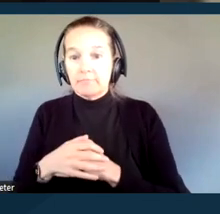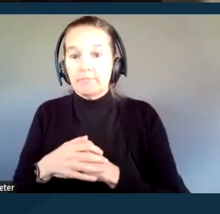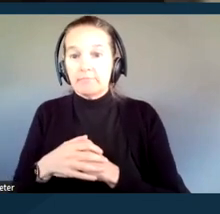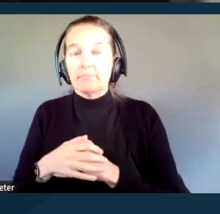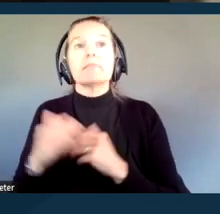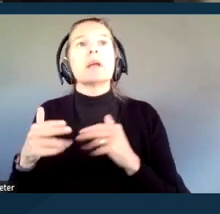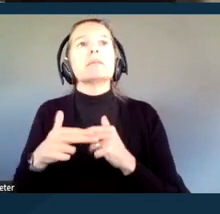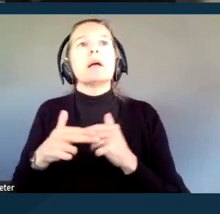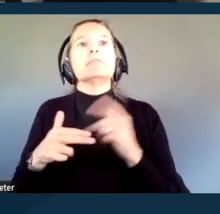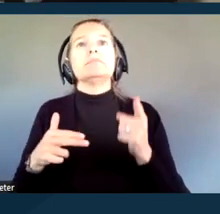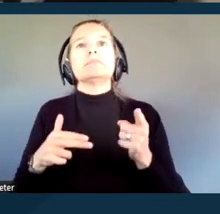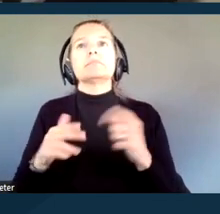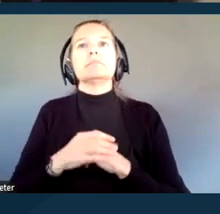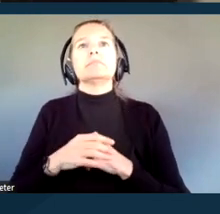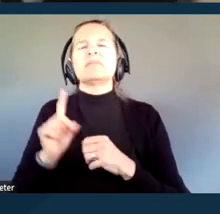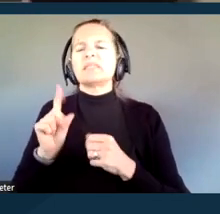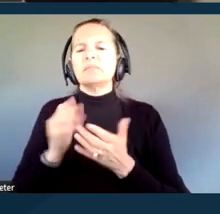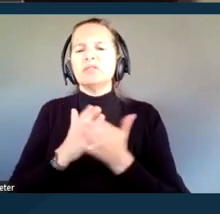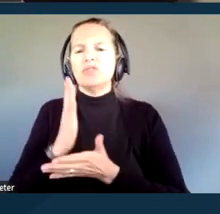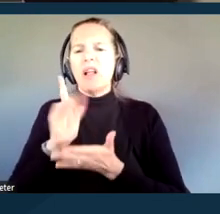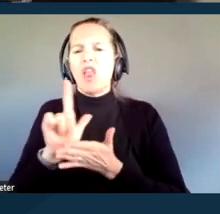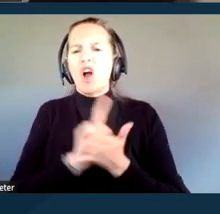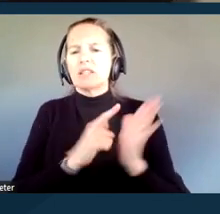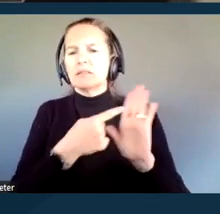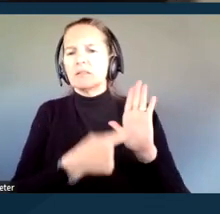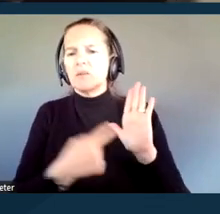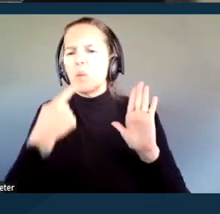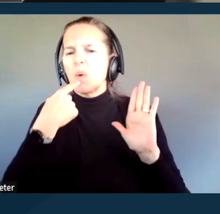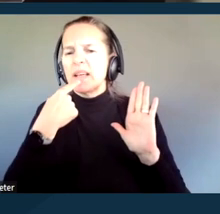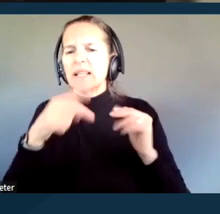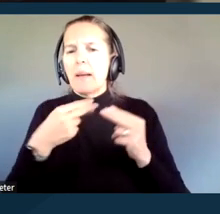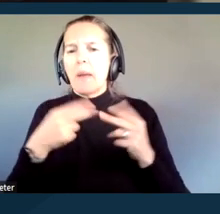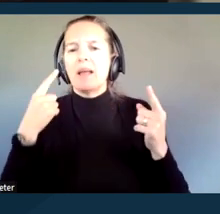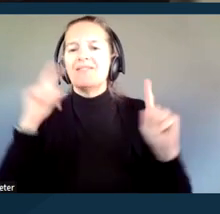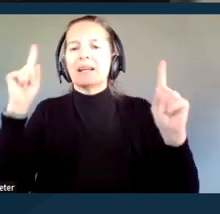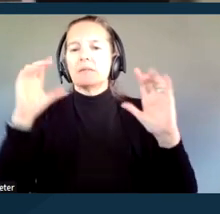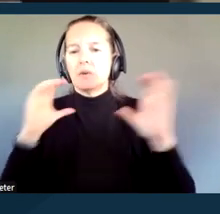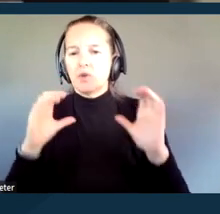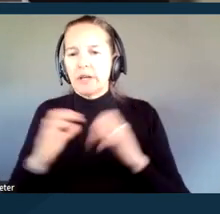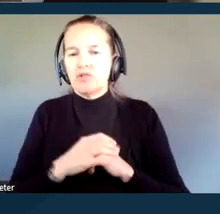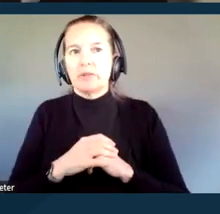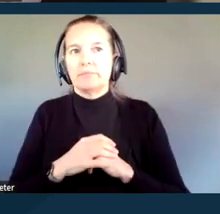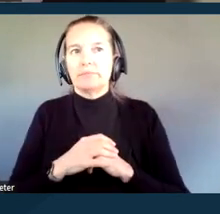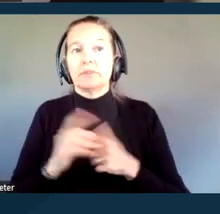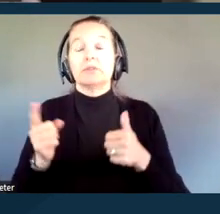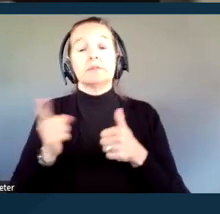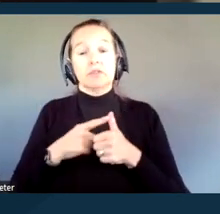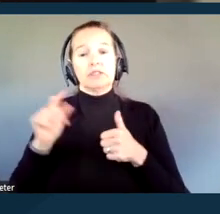So, what do disability rights laws say about effective communication? The ADA, and especially Title II,